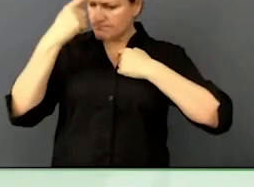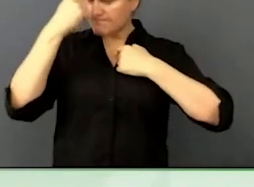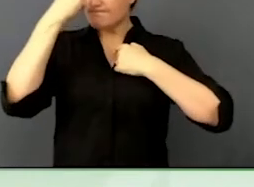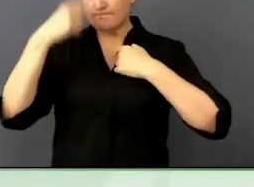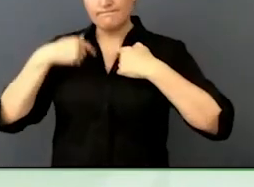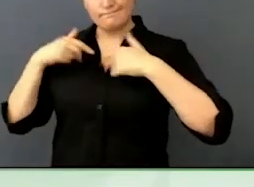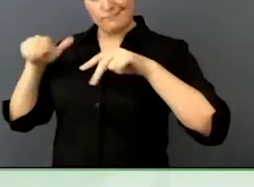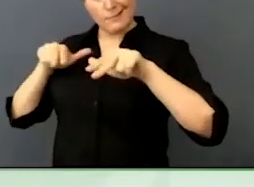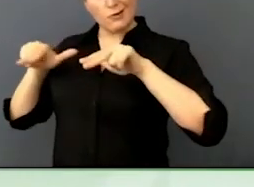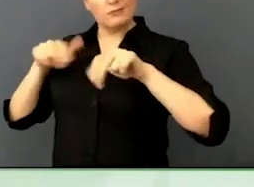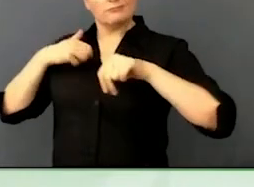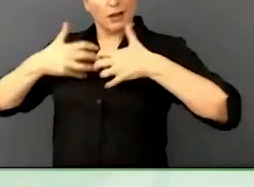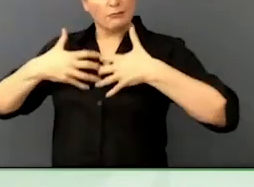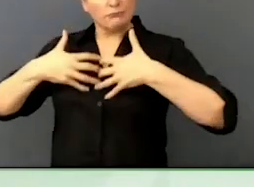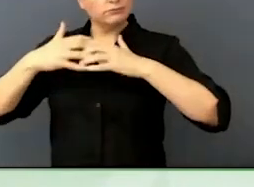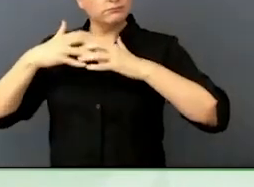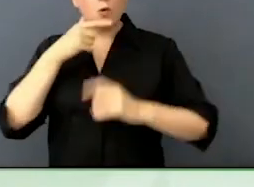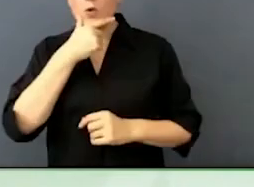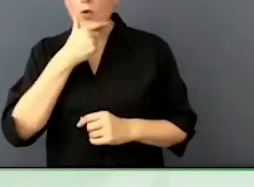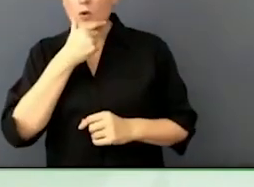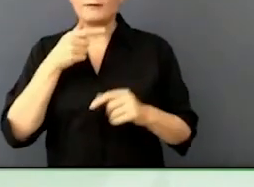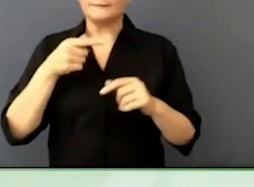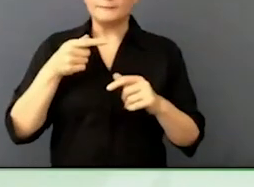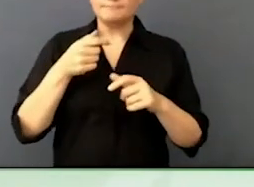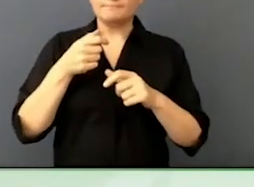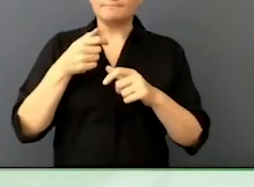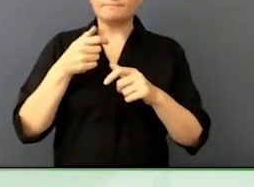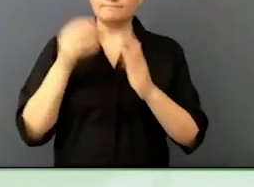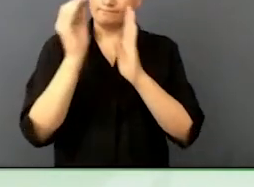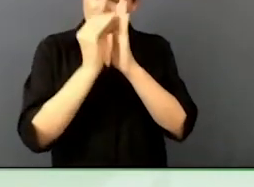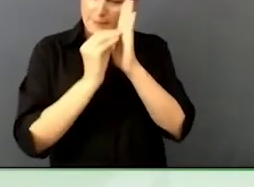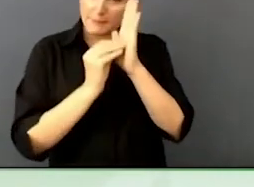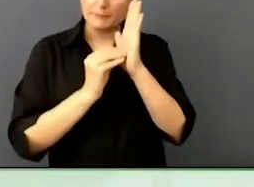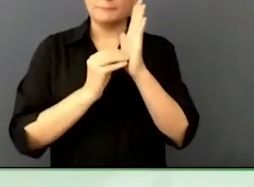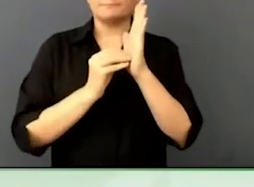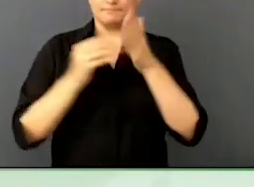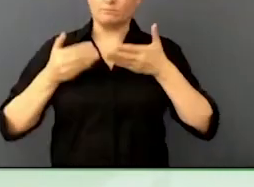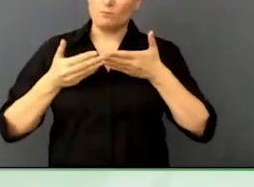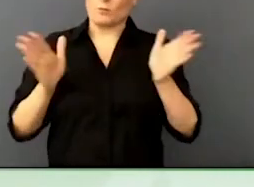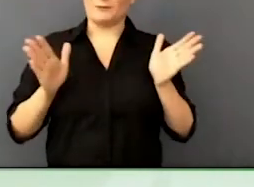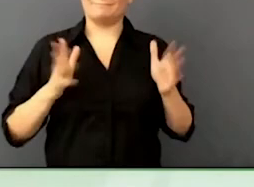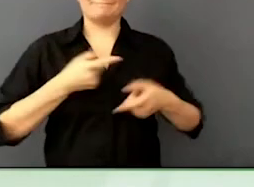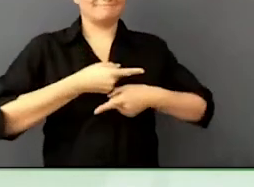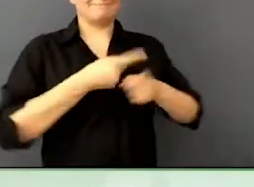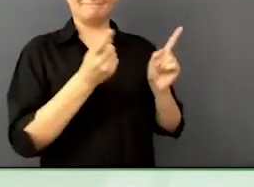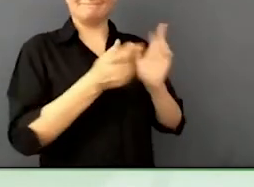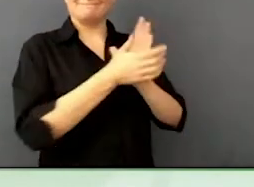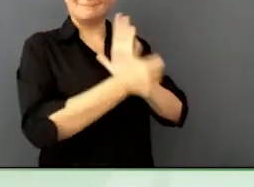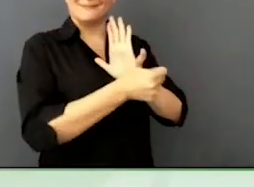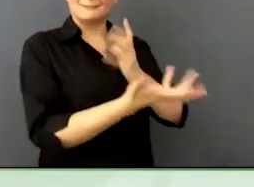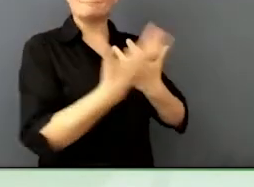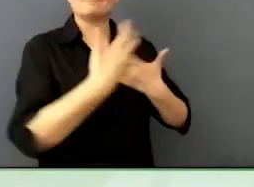market so that all of the employers can access disabled talent.